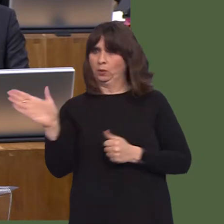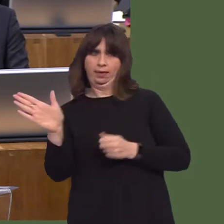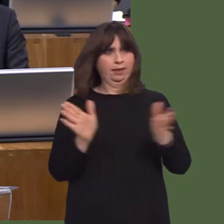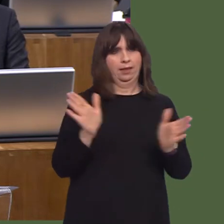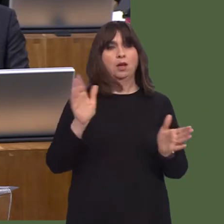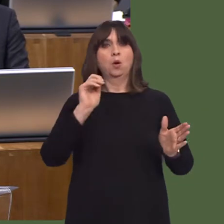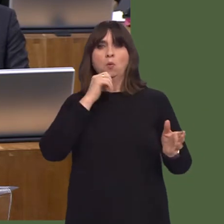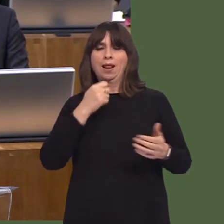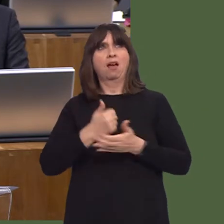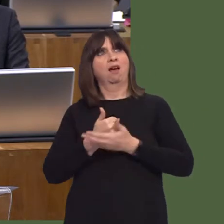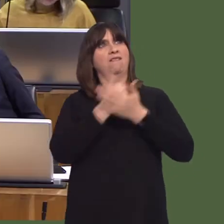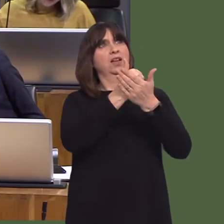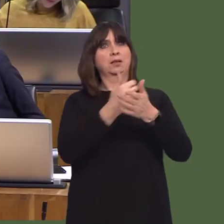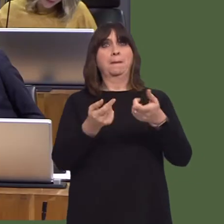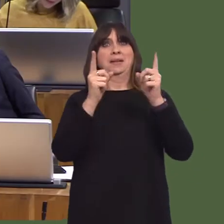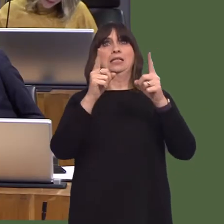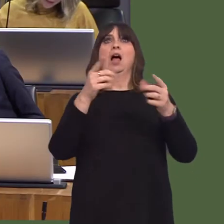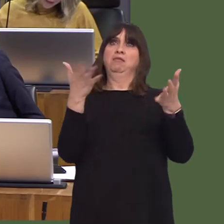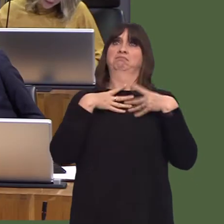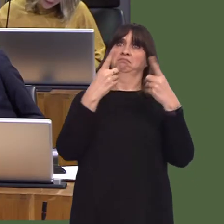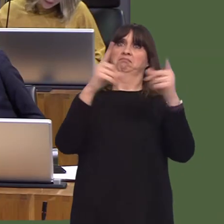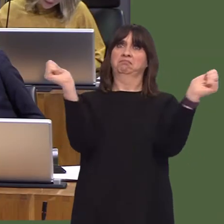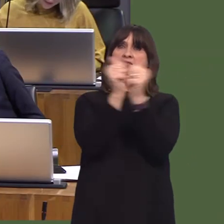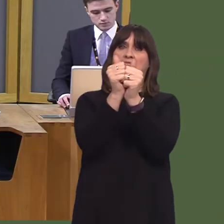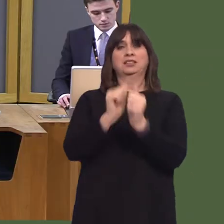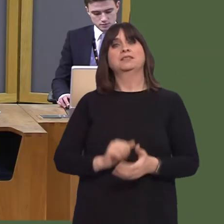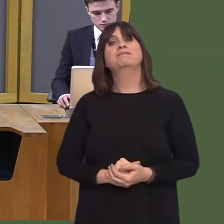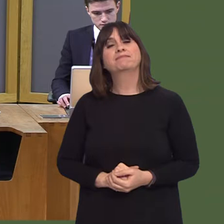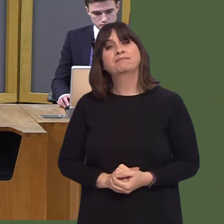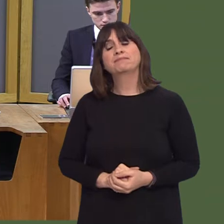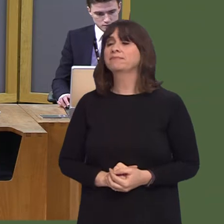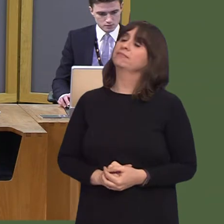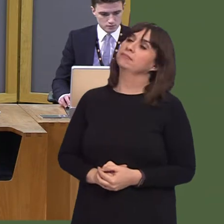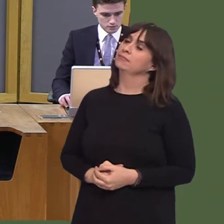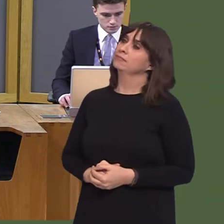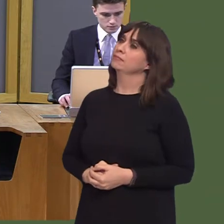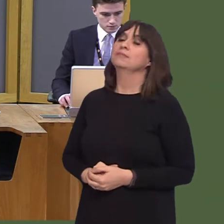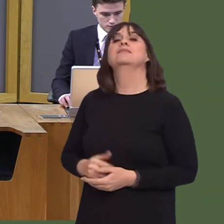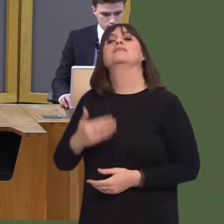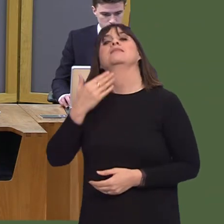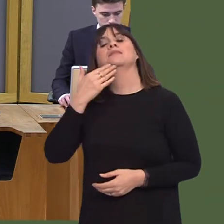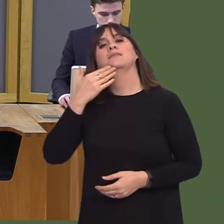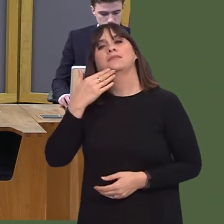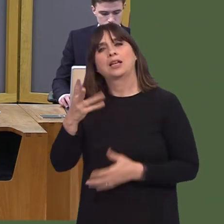Secondly, there is a challenge in terms of increasing GVA per head. How is that done?